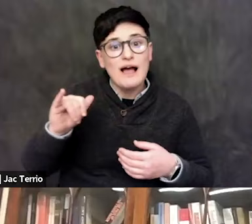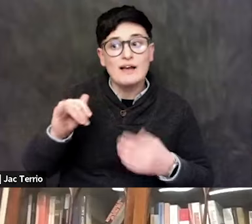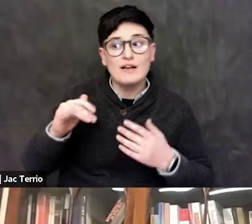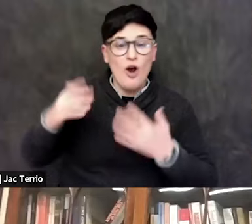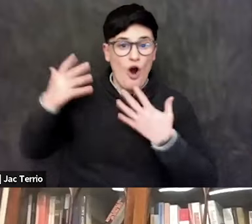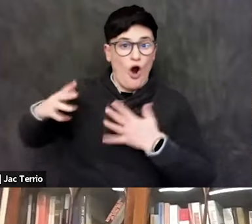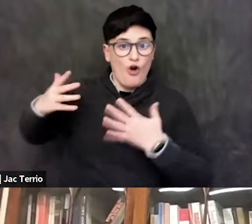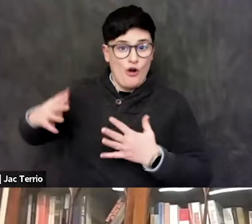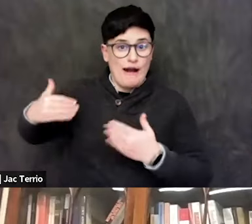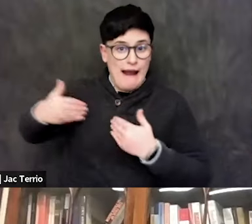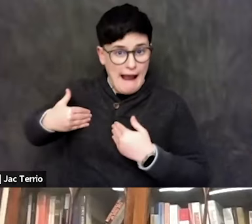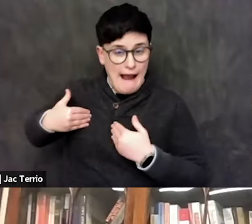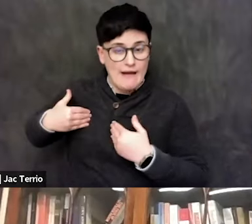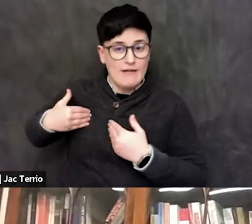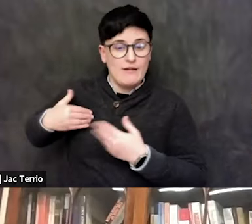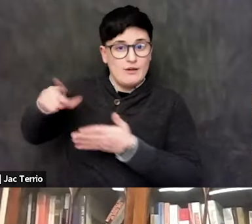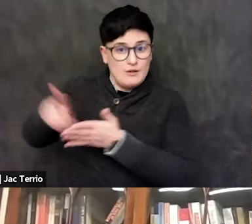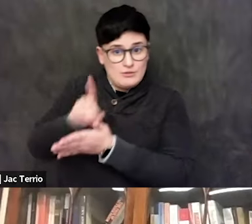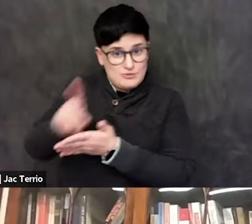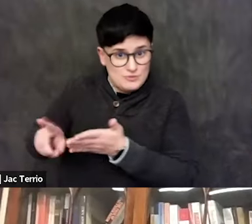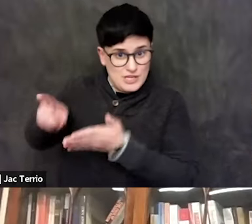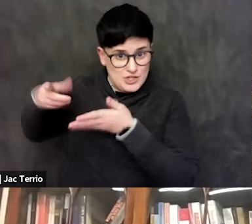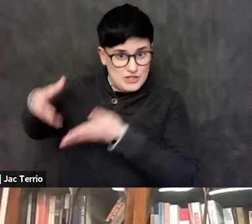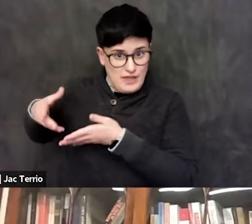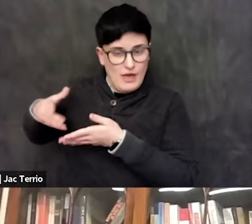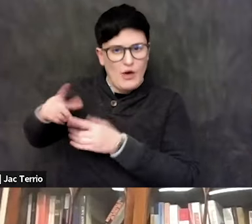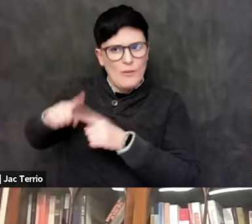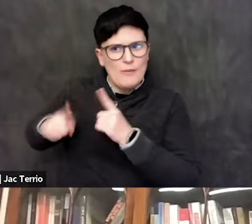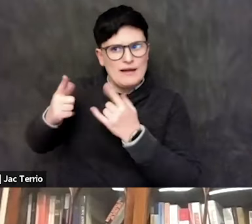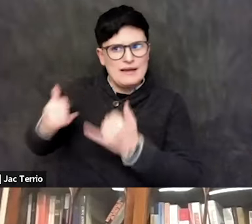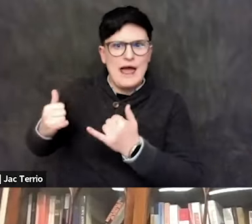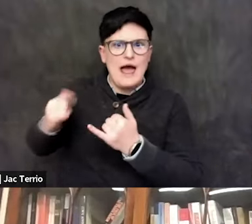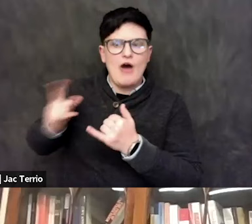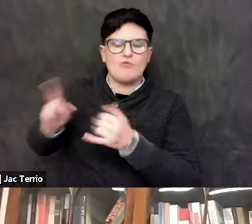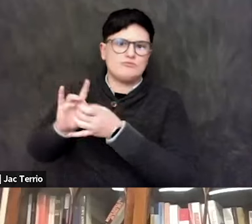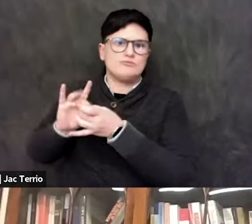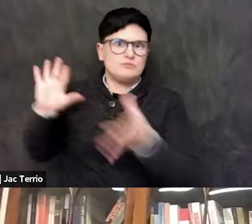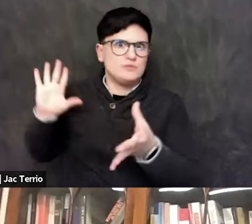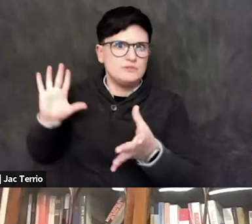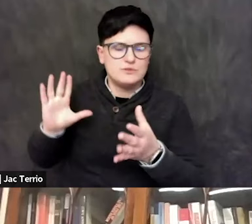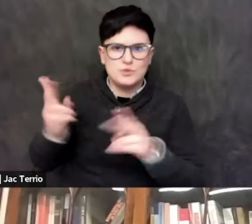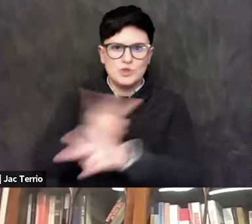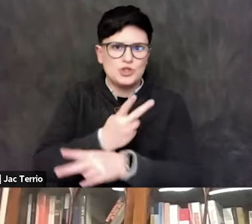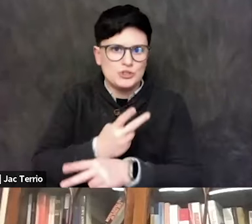And another way of putting this is, you know, what's motivating, for instance, you know,